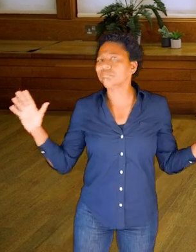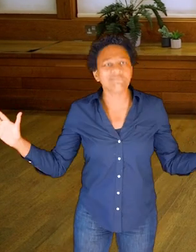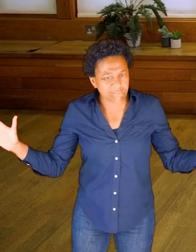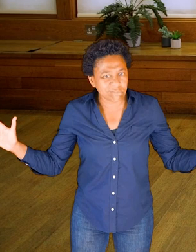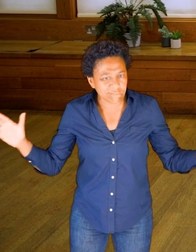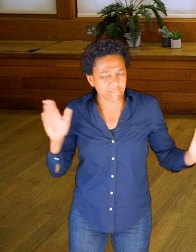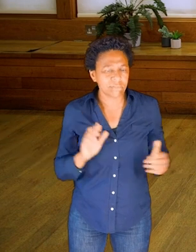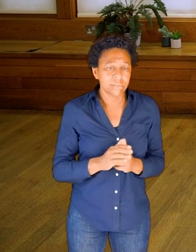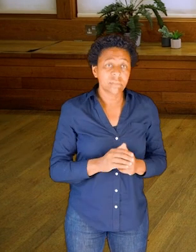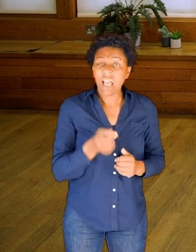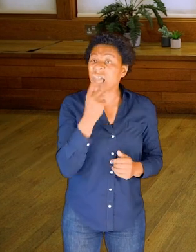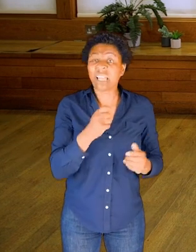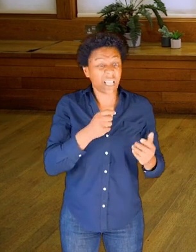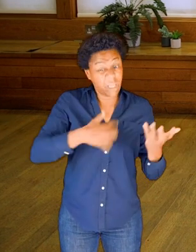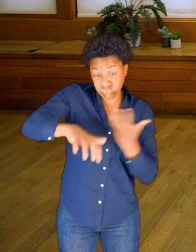And of course they can do a mixture of the two.